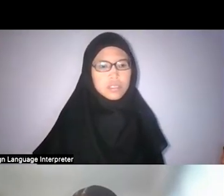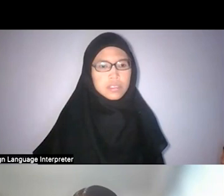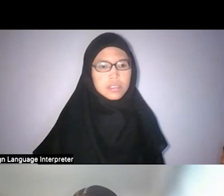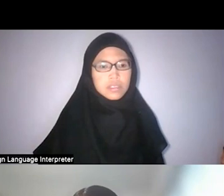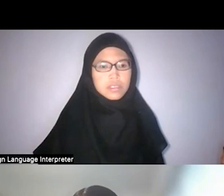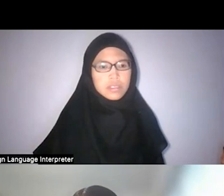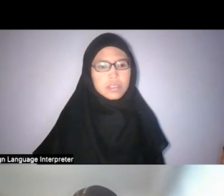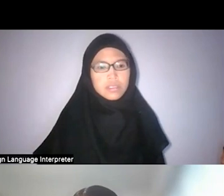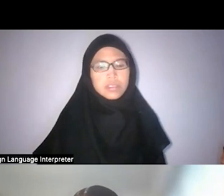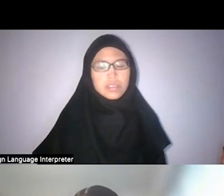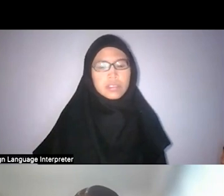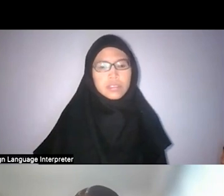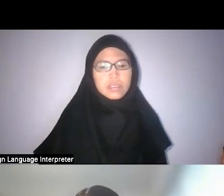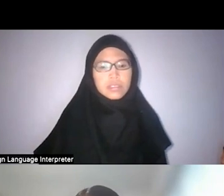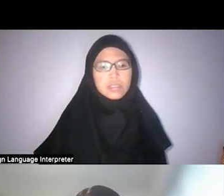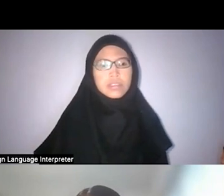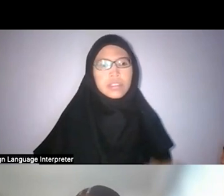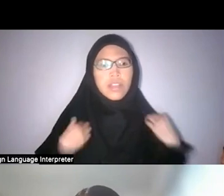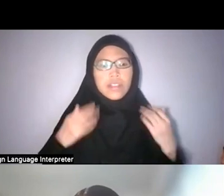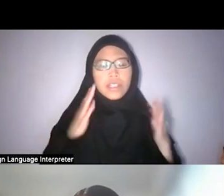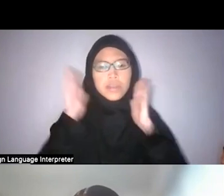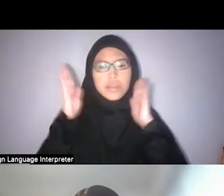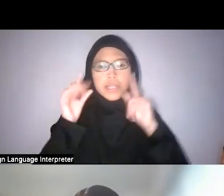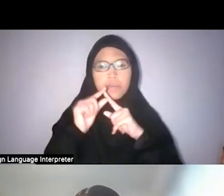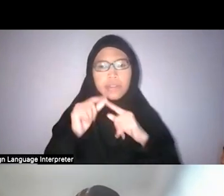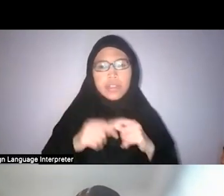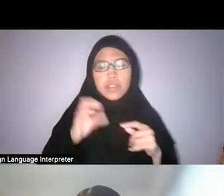Okay, “Are there Malay words”—so we looked at “garden”—